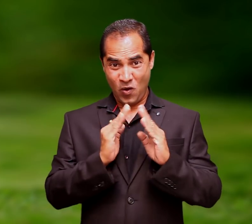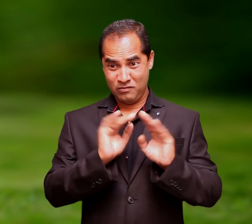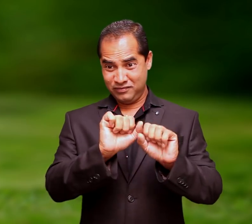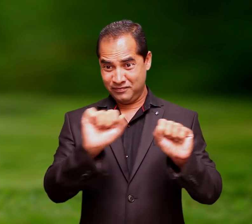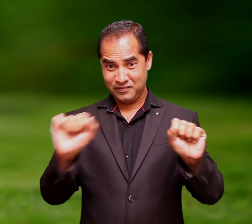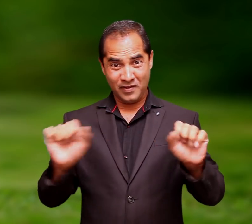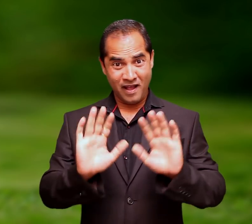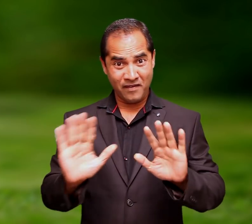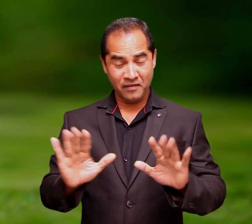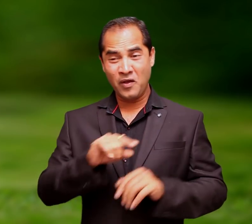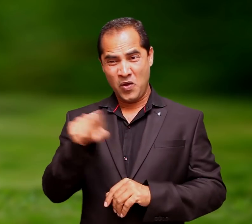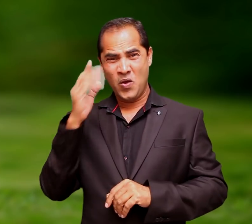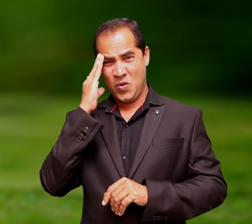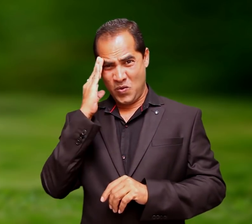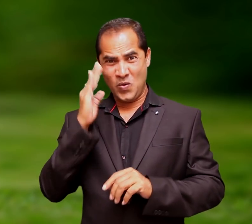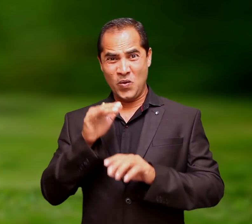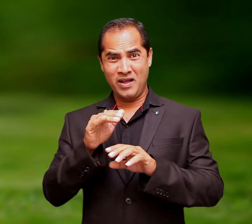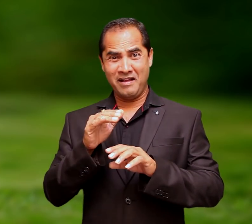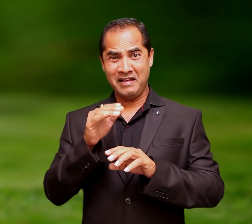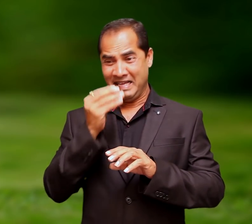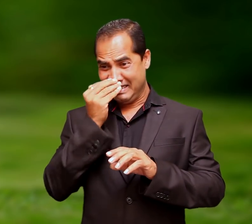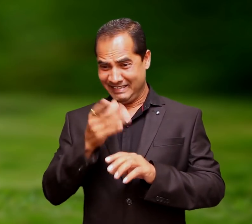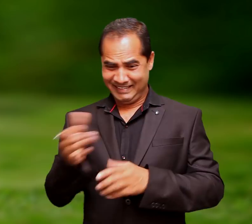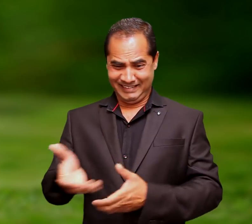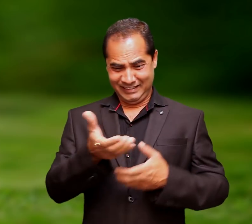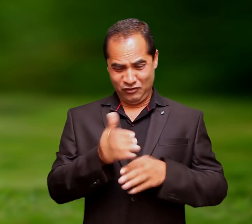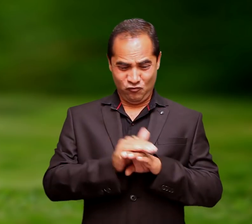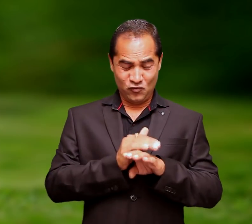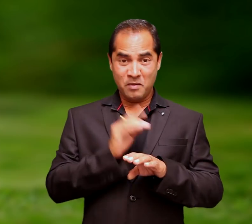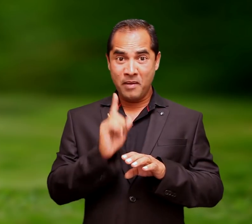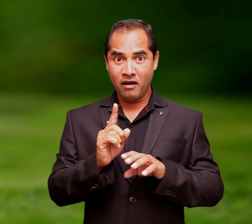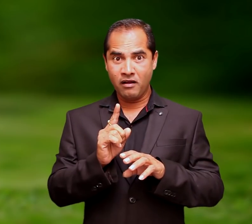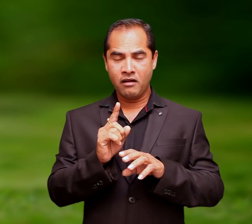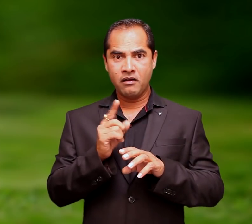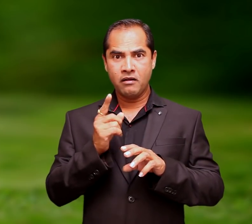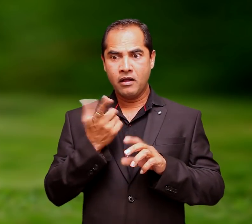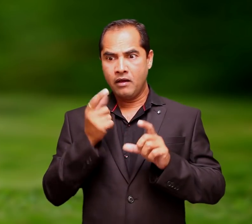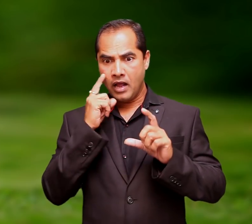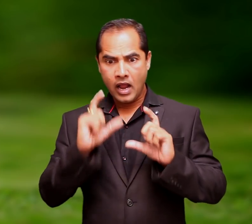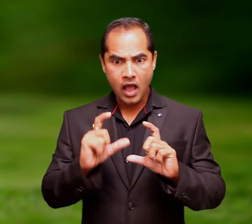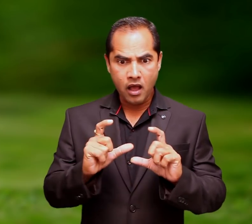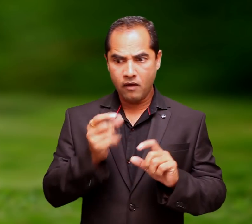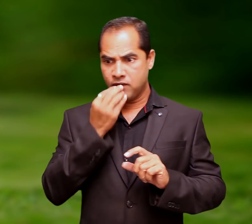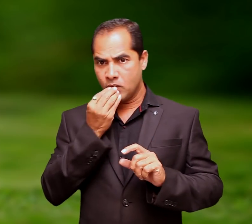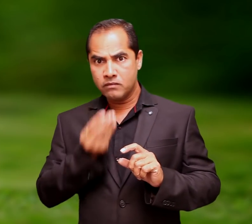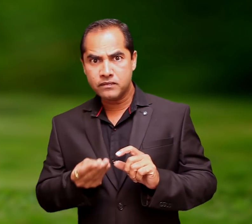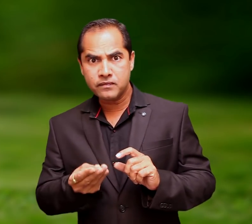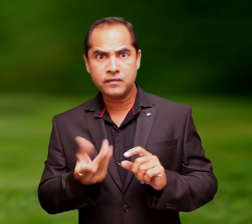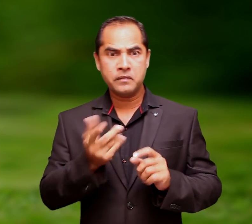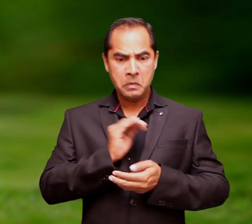animal. You must be knowing that having a pet is not an easy thing. You have to